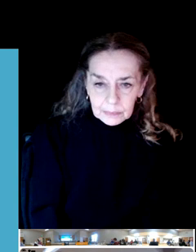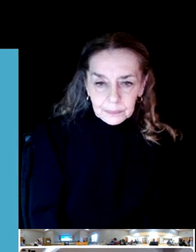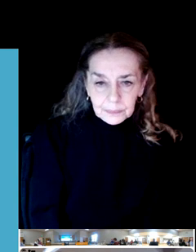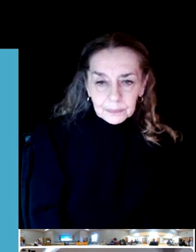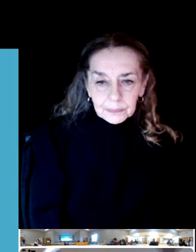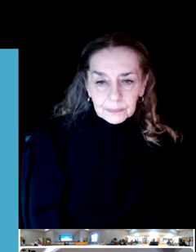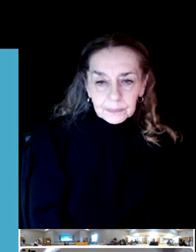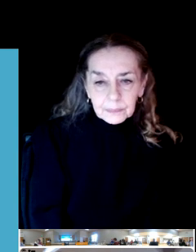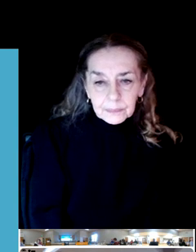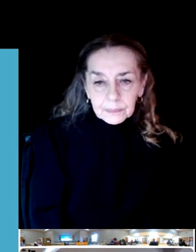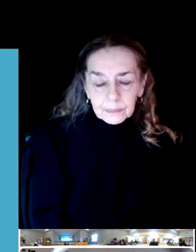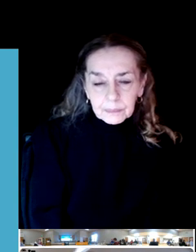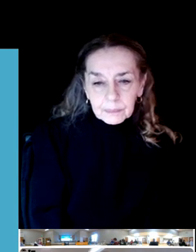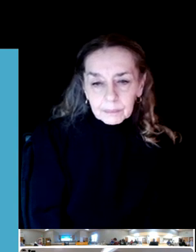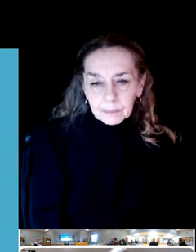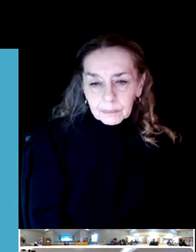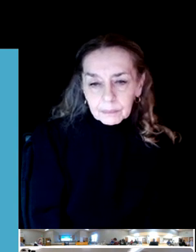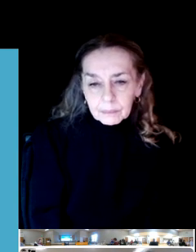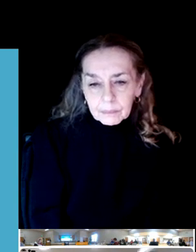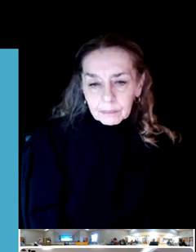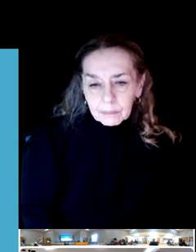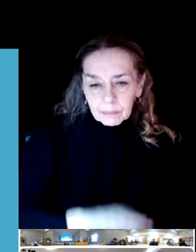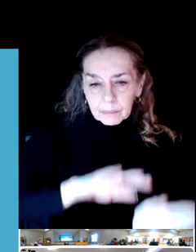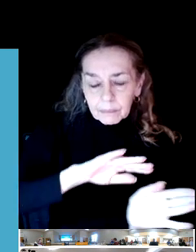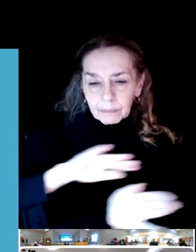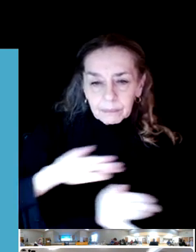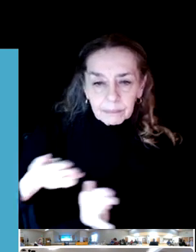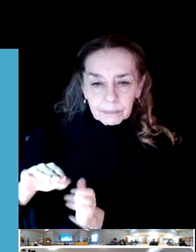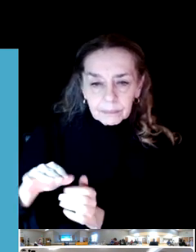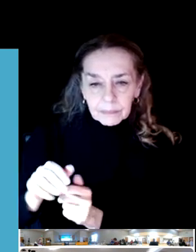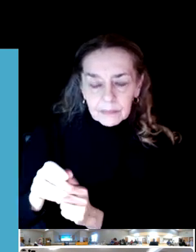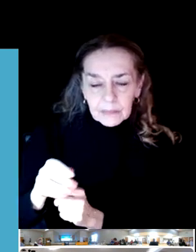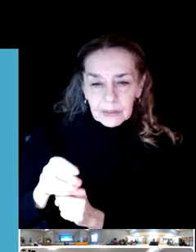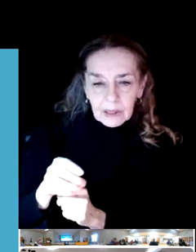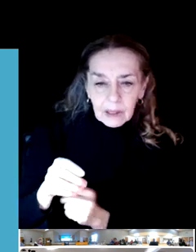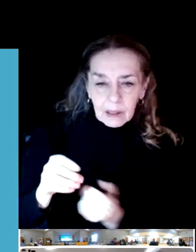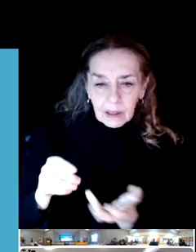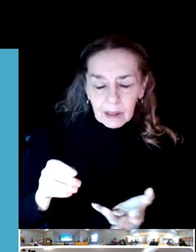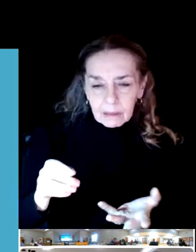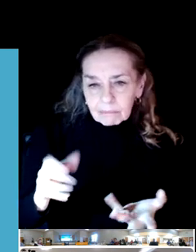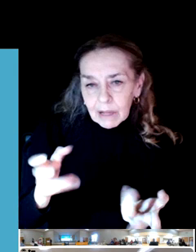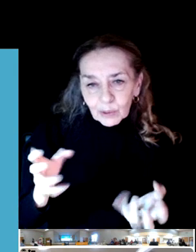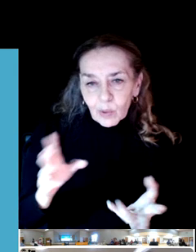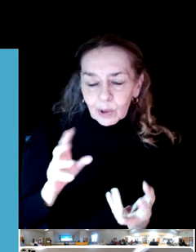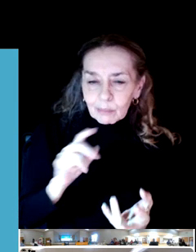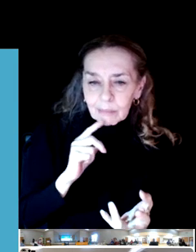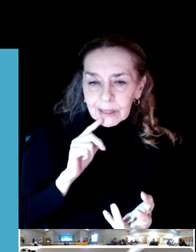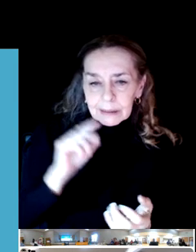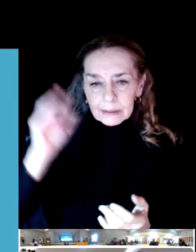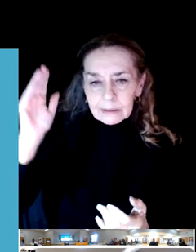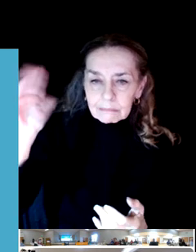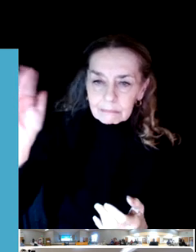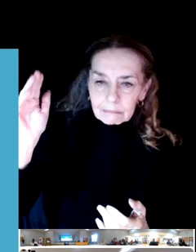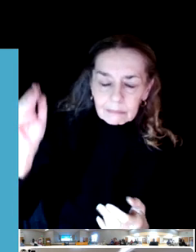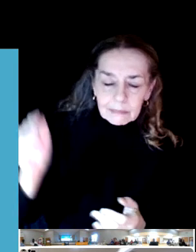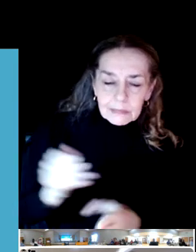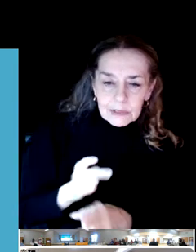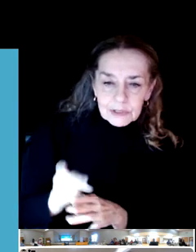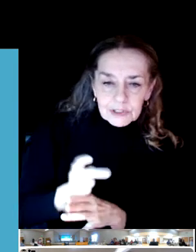I'd just like to make a statement more along the lines of like the suggestion about the bocce courts and things.